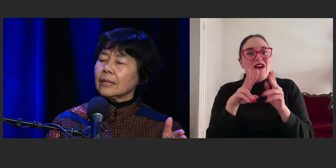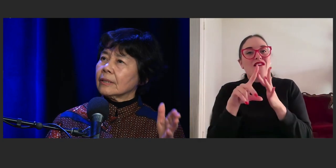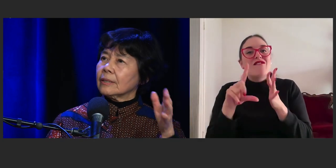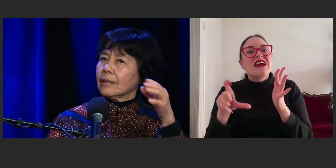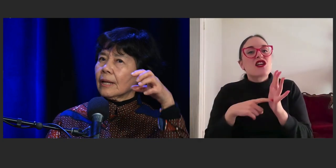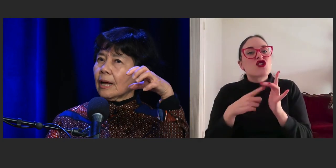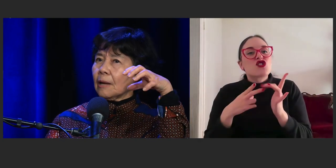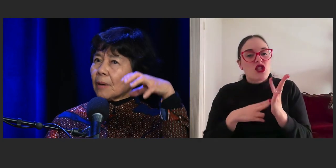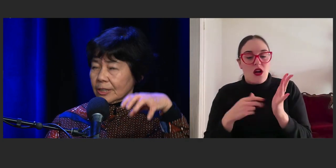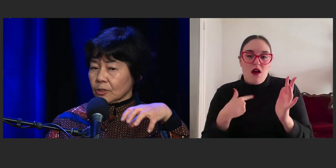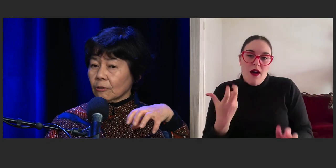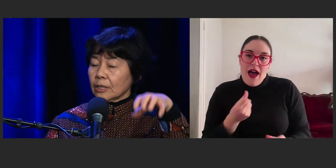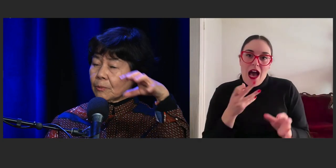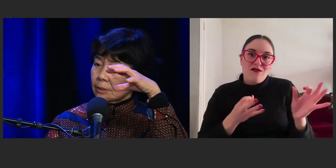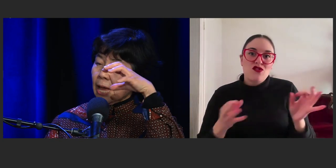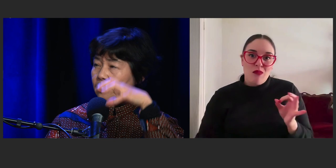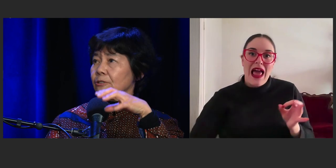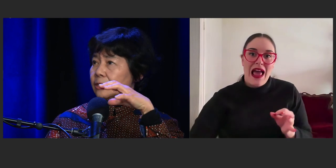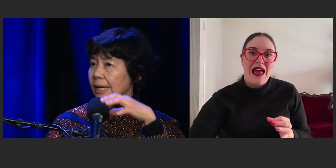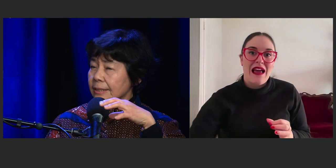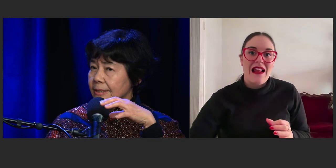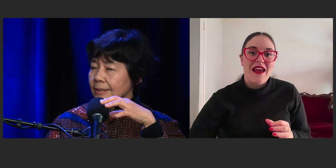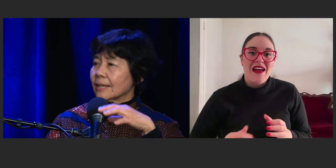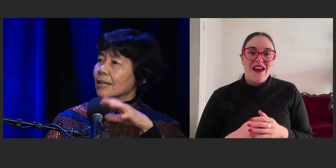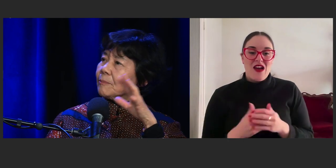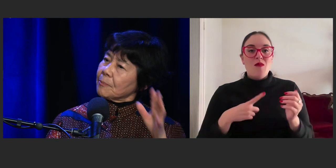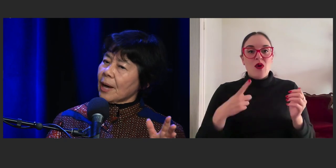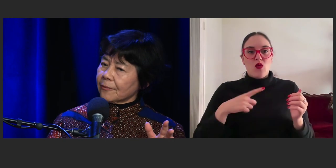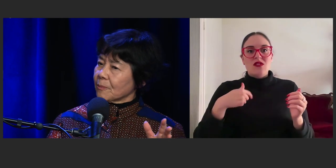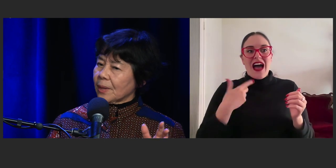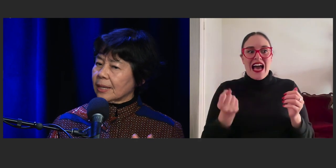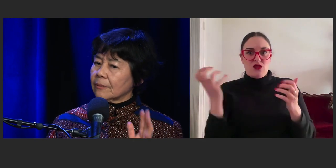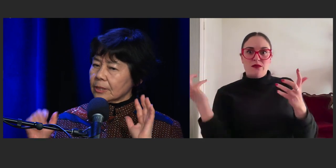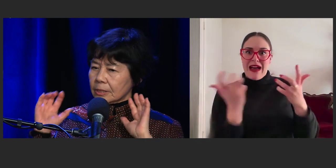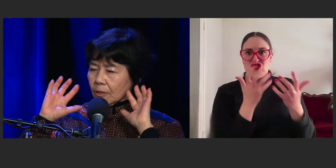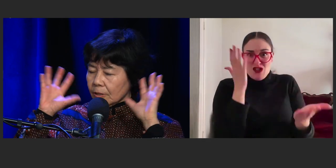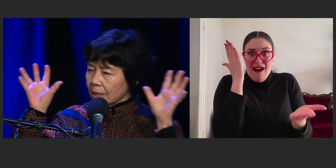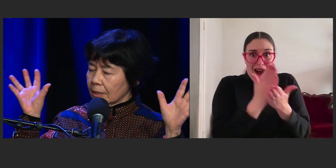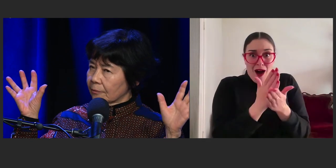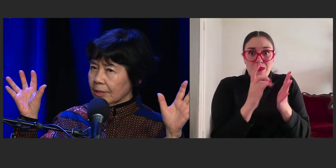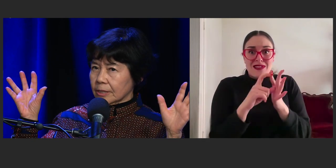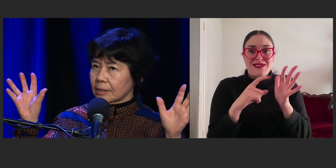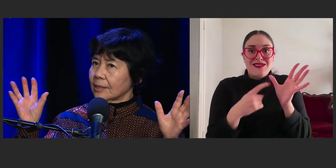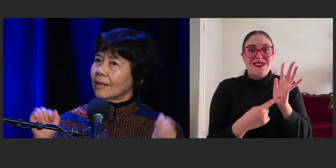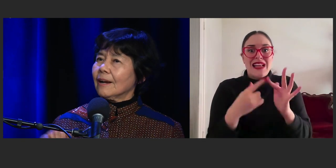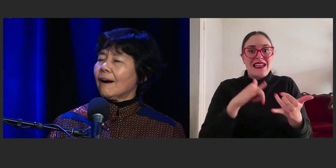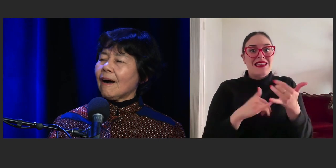in my story with actual dates. But apart from that, if it's totally fiction,